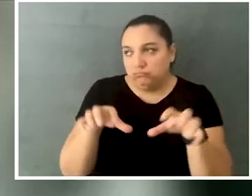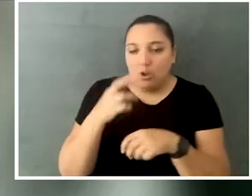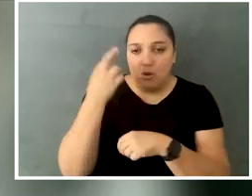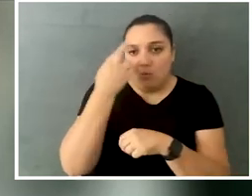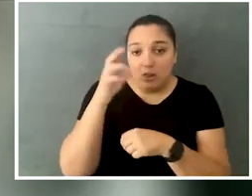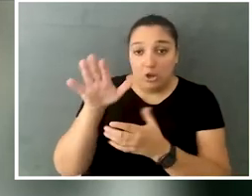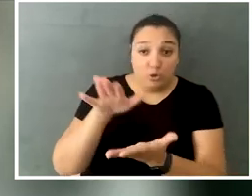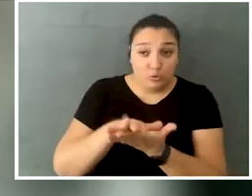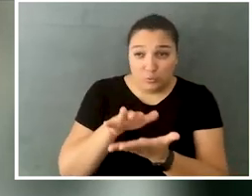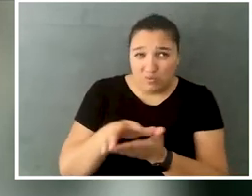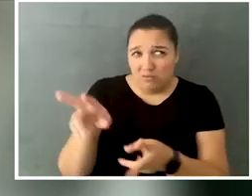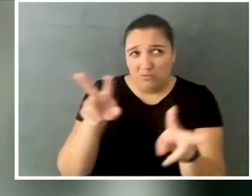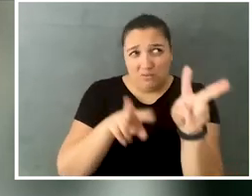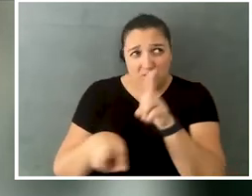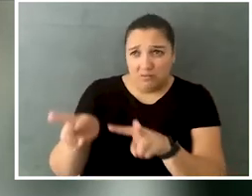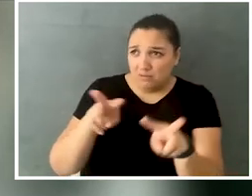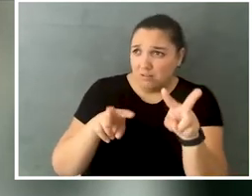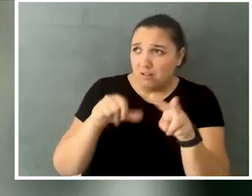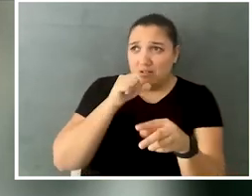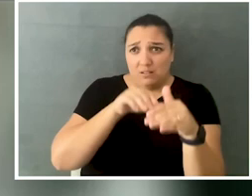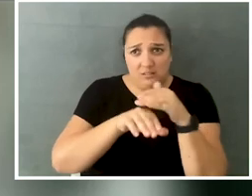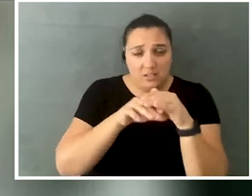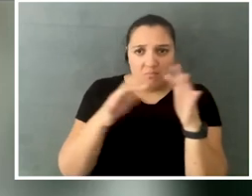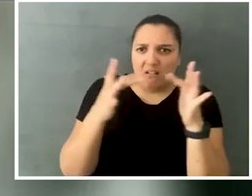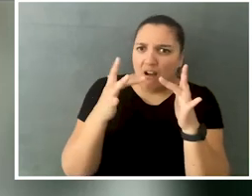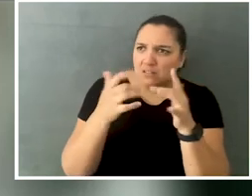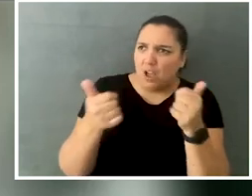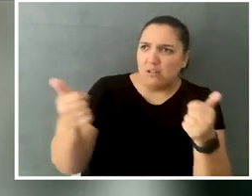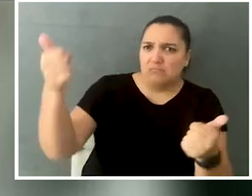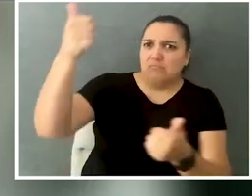realizing that her school was inaccessible and contacting the superintendent